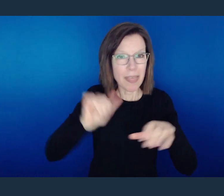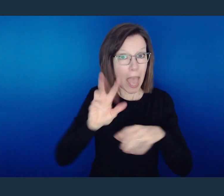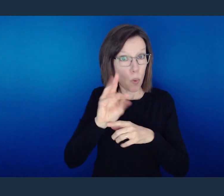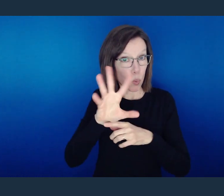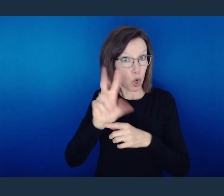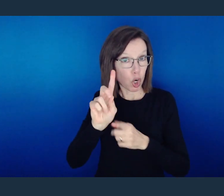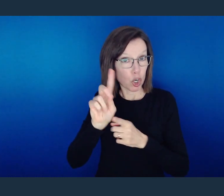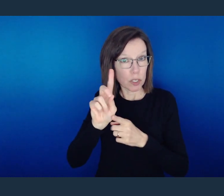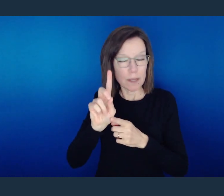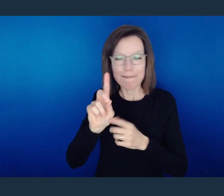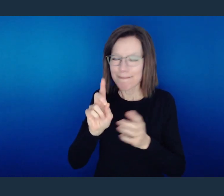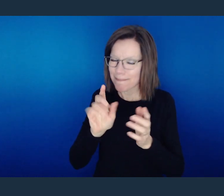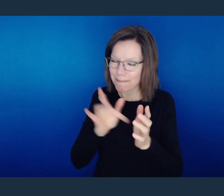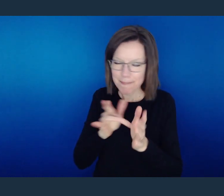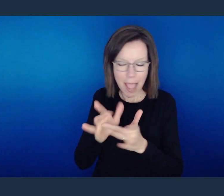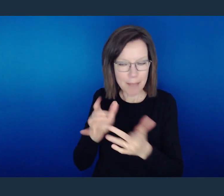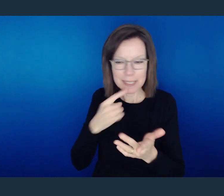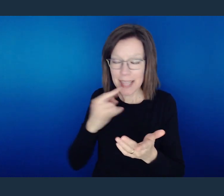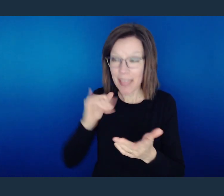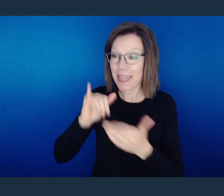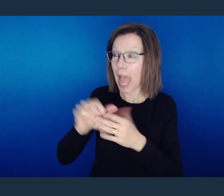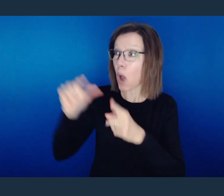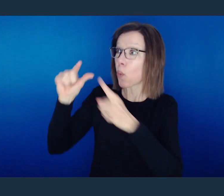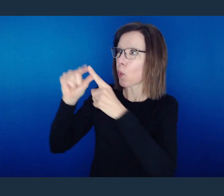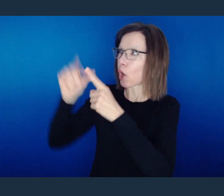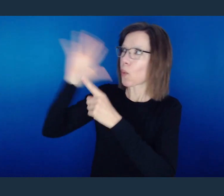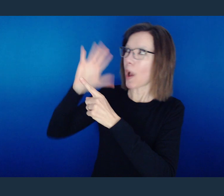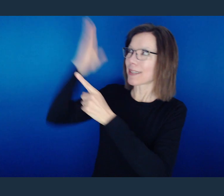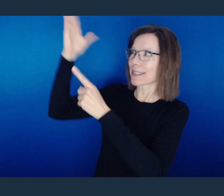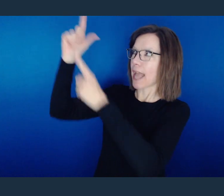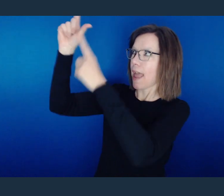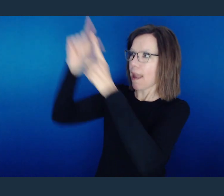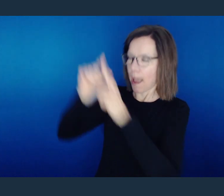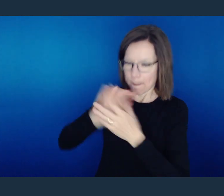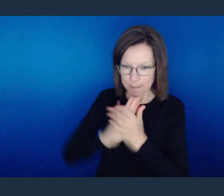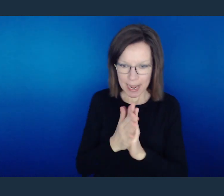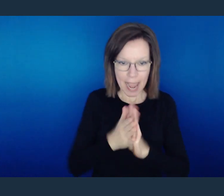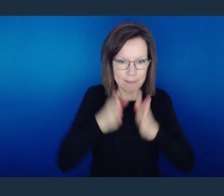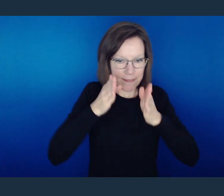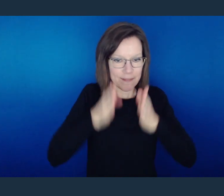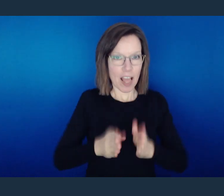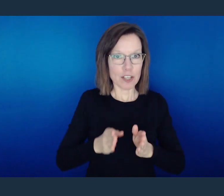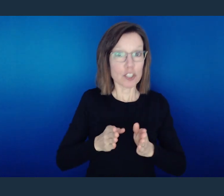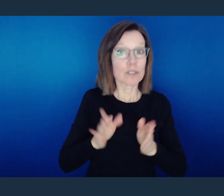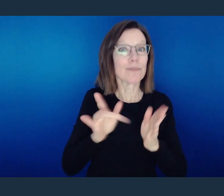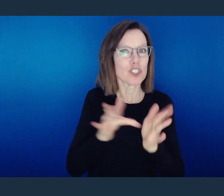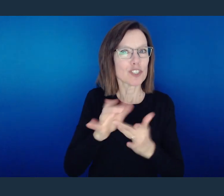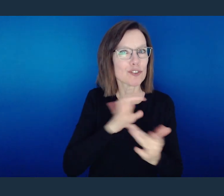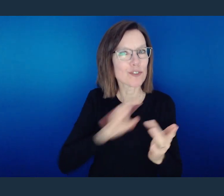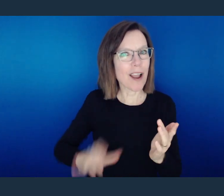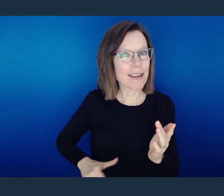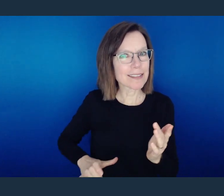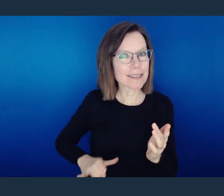You see, that word, the Bible tells us was in the beginning and that word became flesh. That word is Jesus Christ.